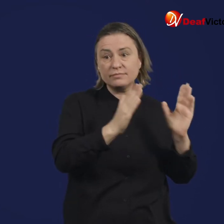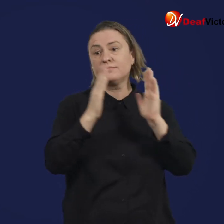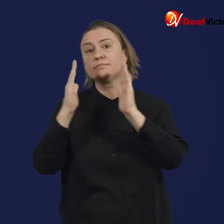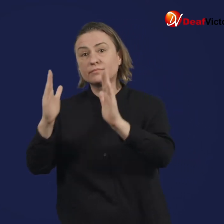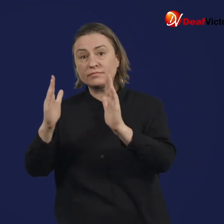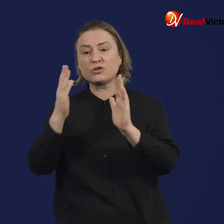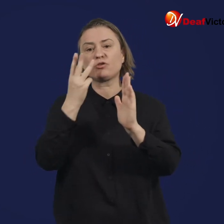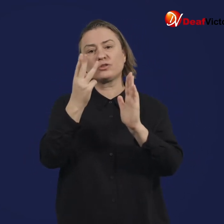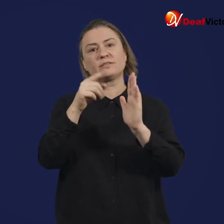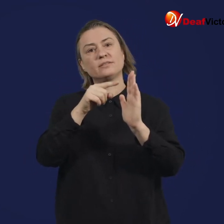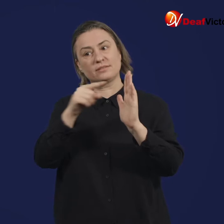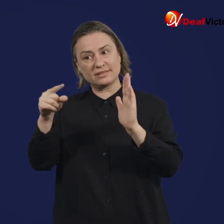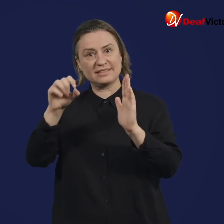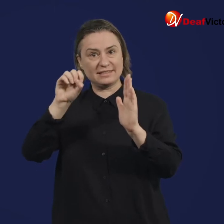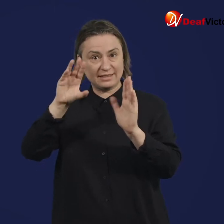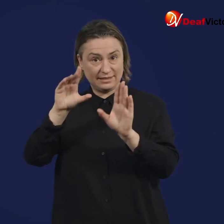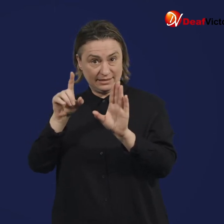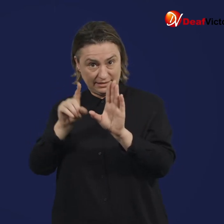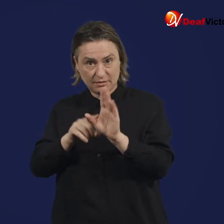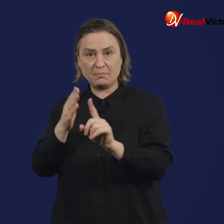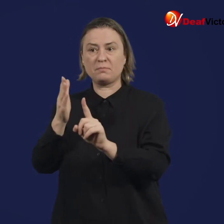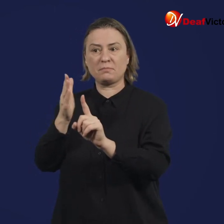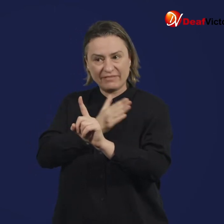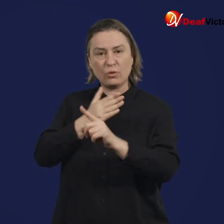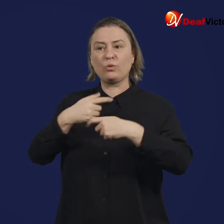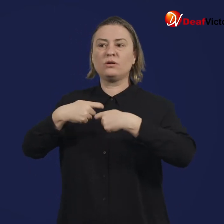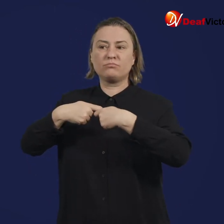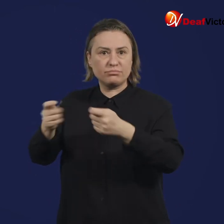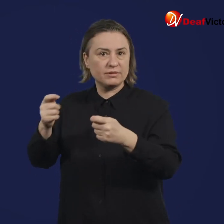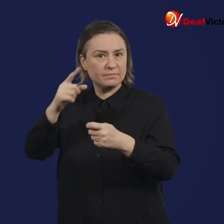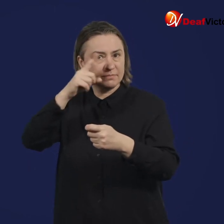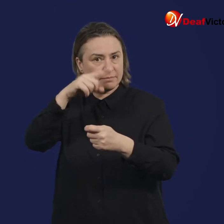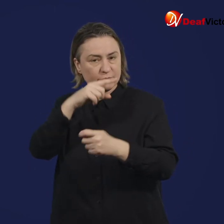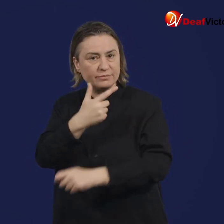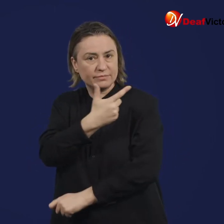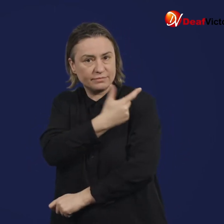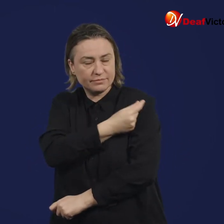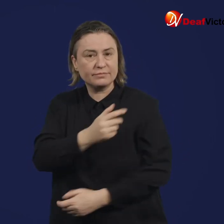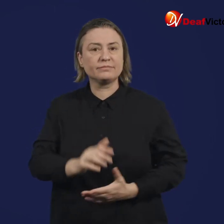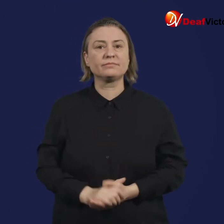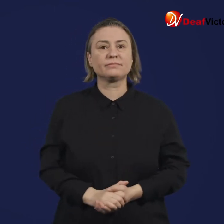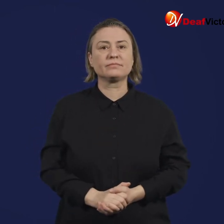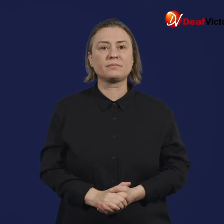and a further three to ten years of safety, immunogenicity and efficacy trials prior to approval and roll out.